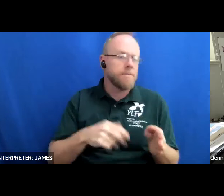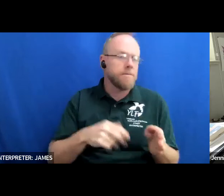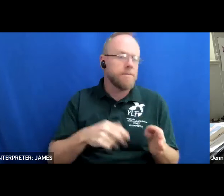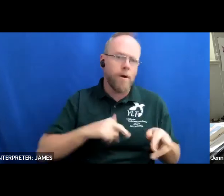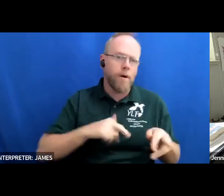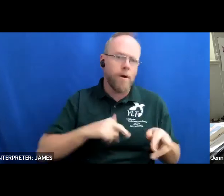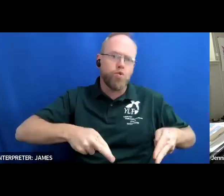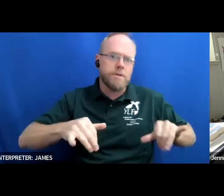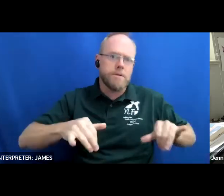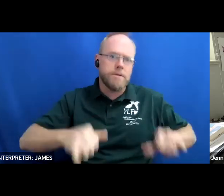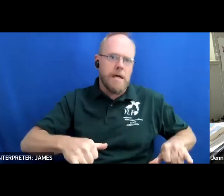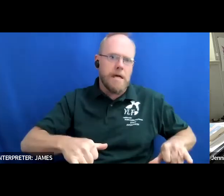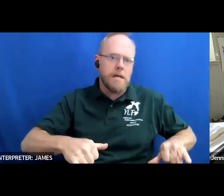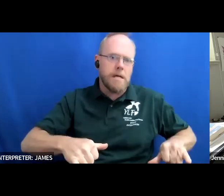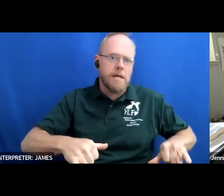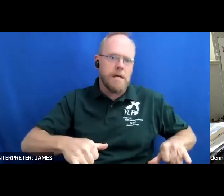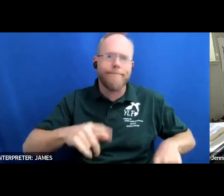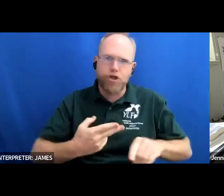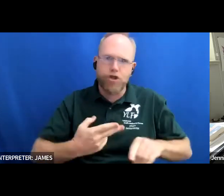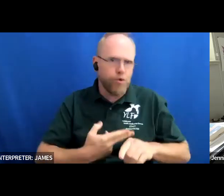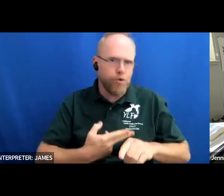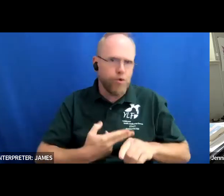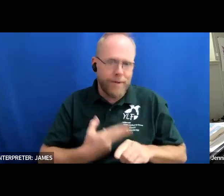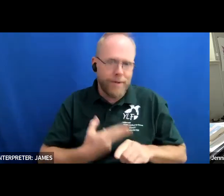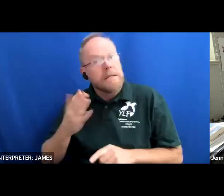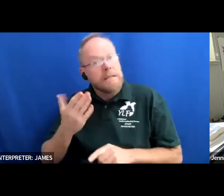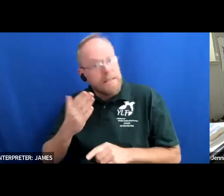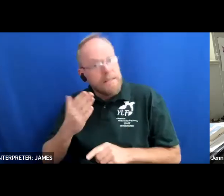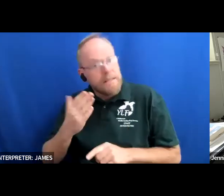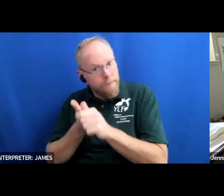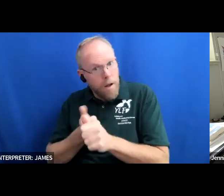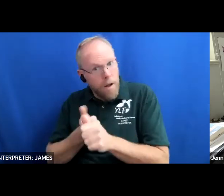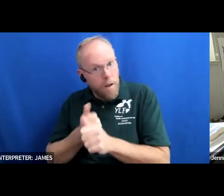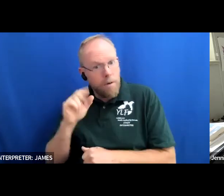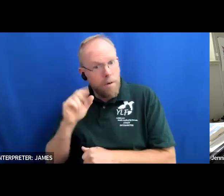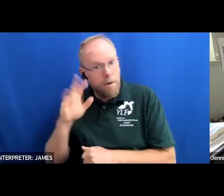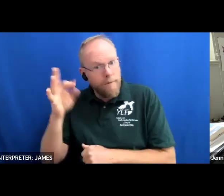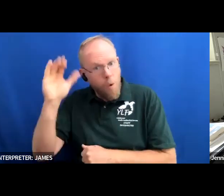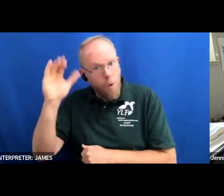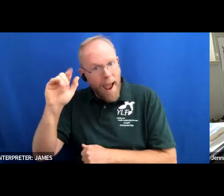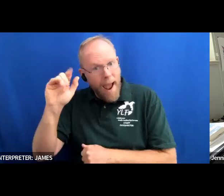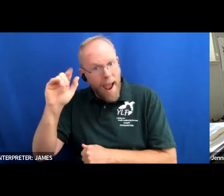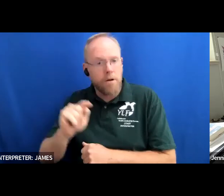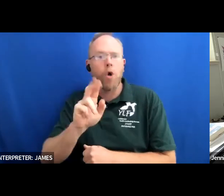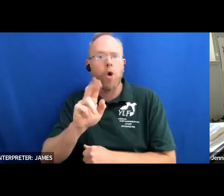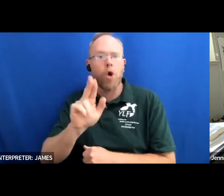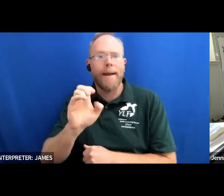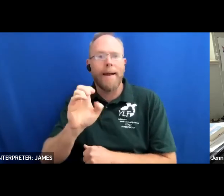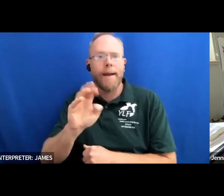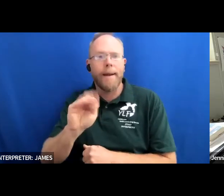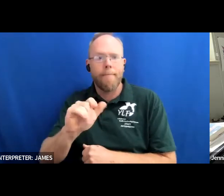federal mandate set forth by the urban mass transit act of 1970. the act mandated that